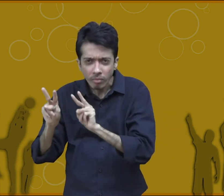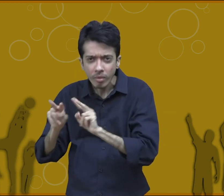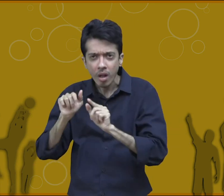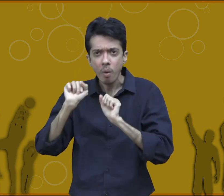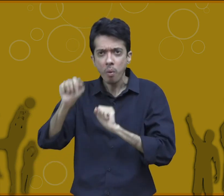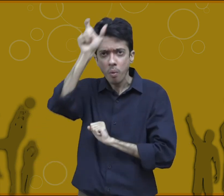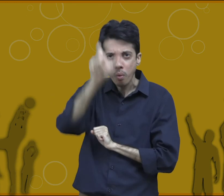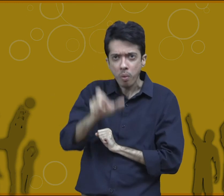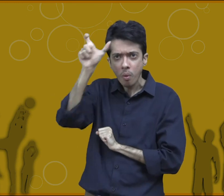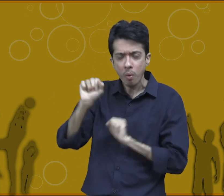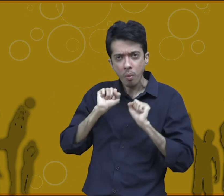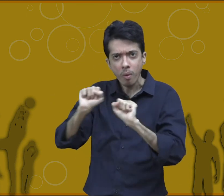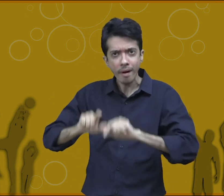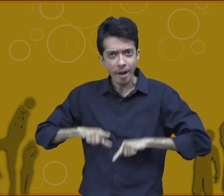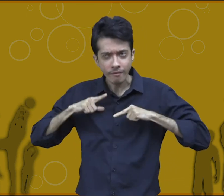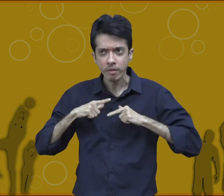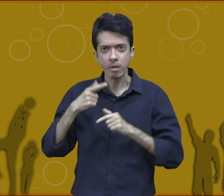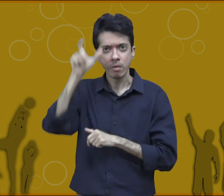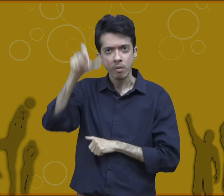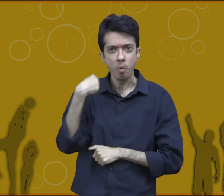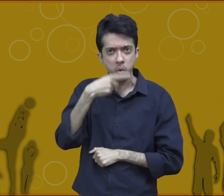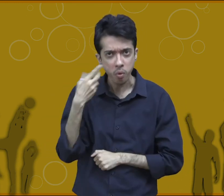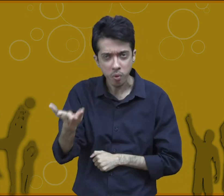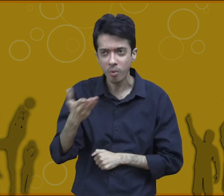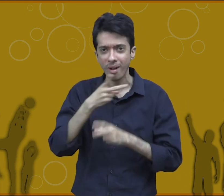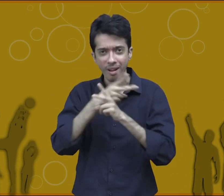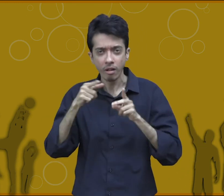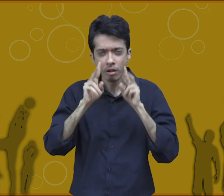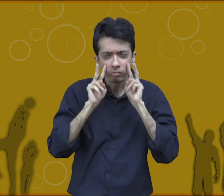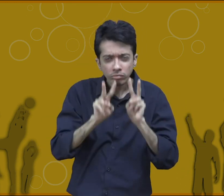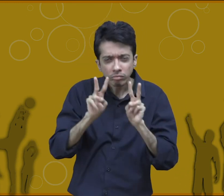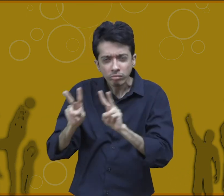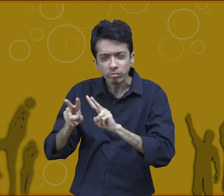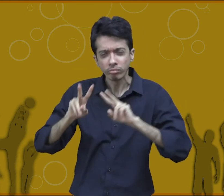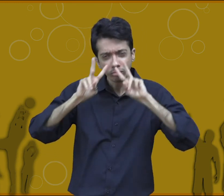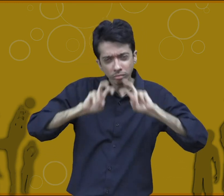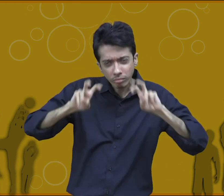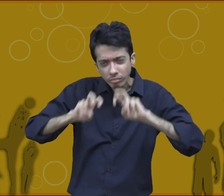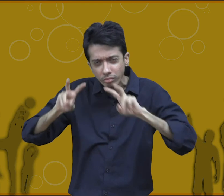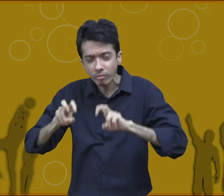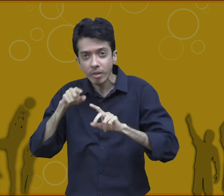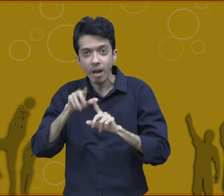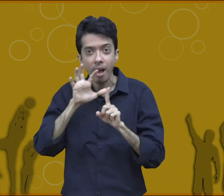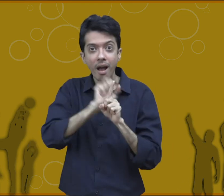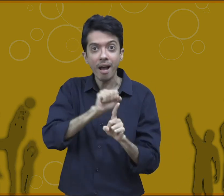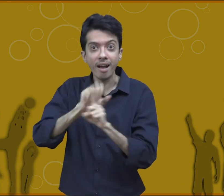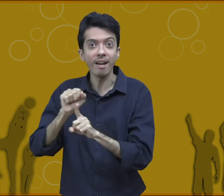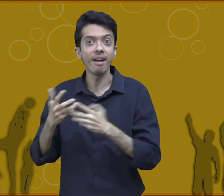links this links will be helpful for you to learn and understand about the life of those